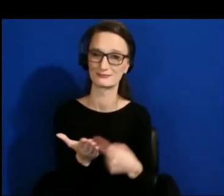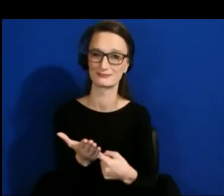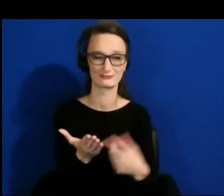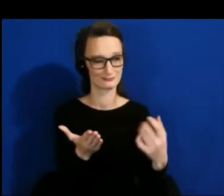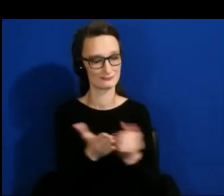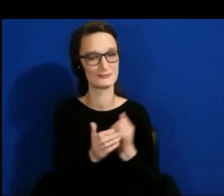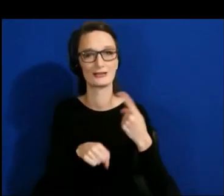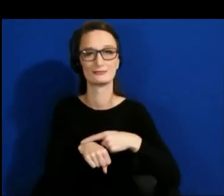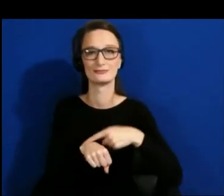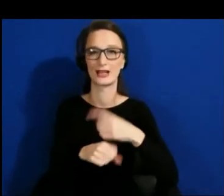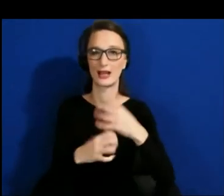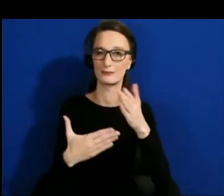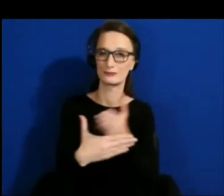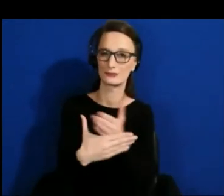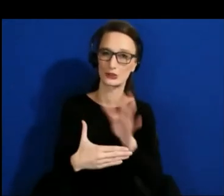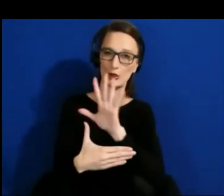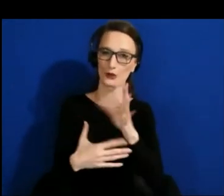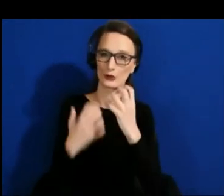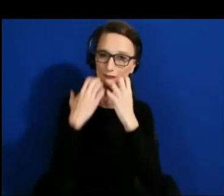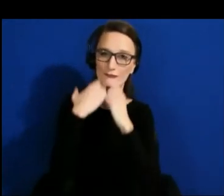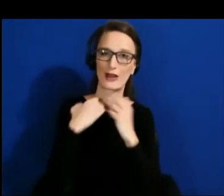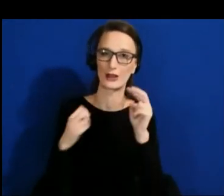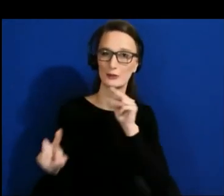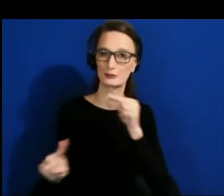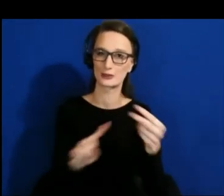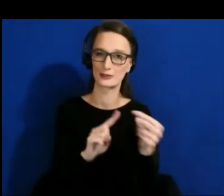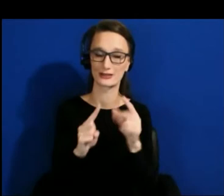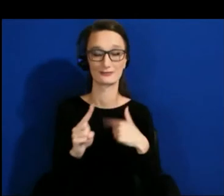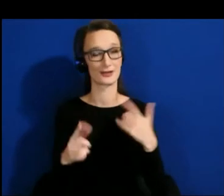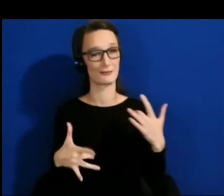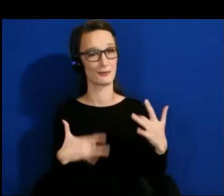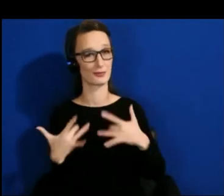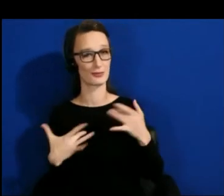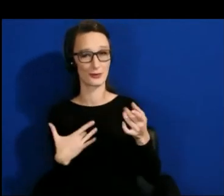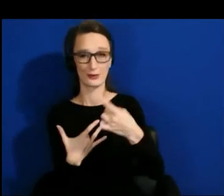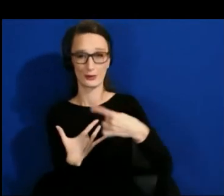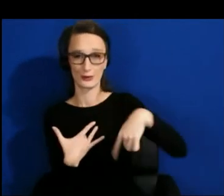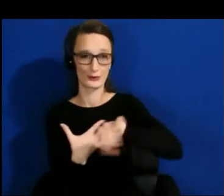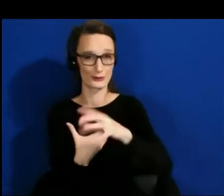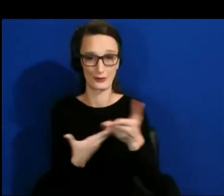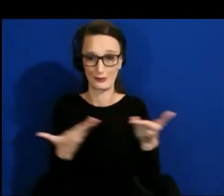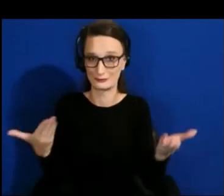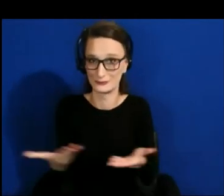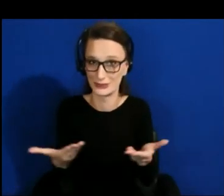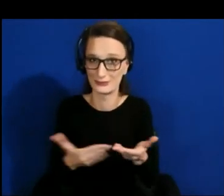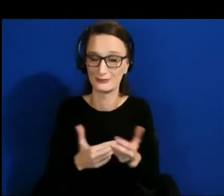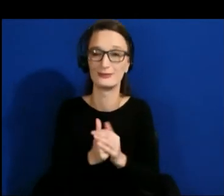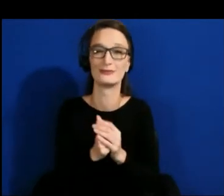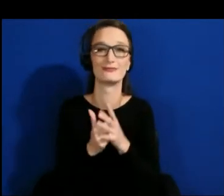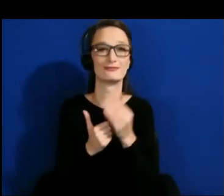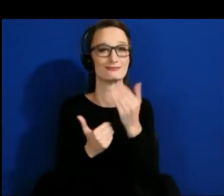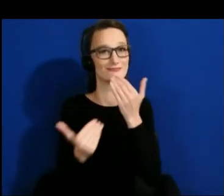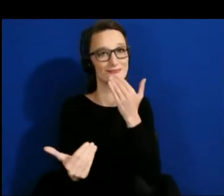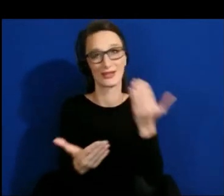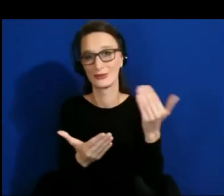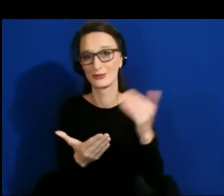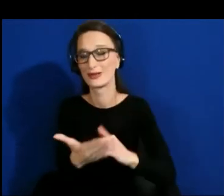I’m thrilled you are part of this conversation. Thank you all for this fantastic panel.